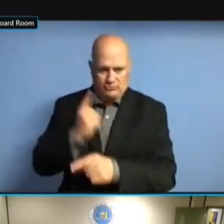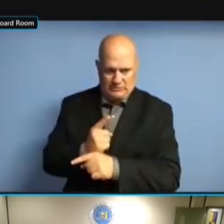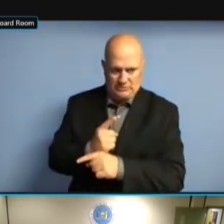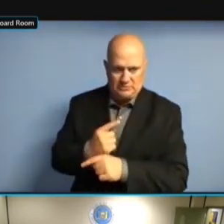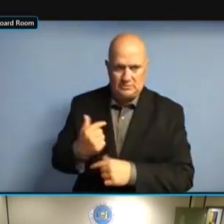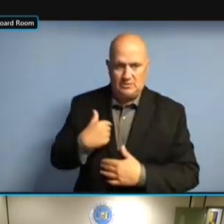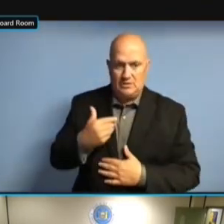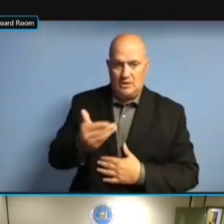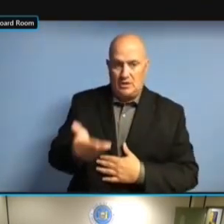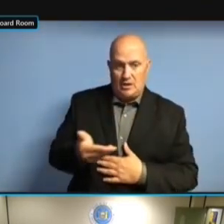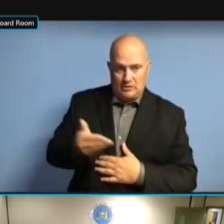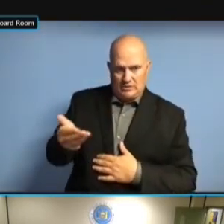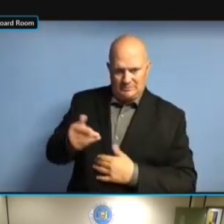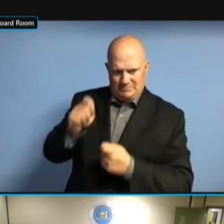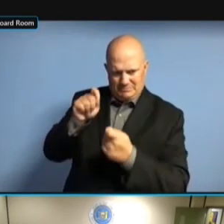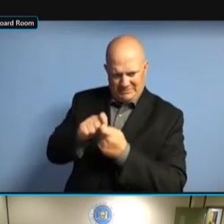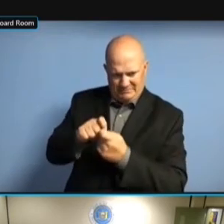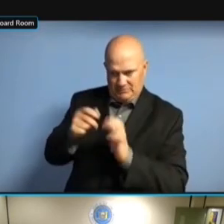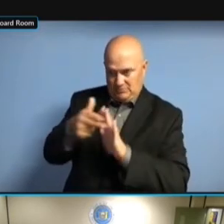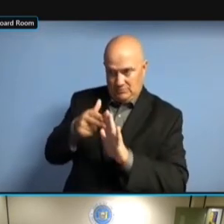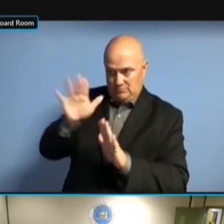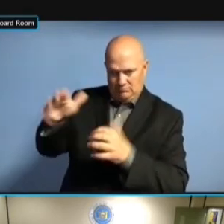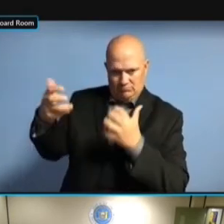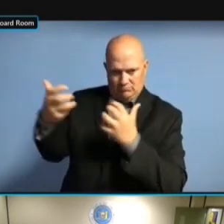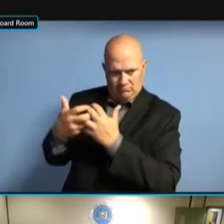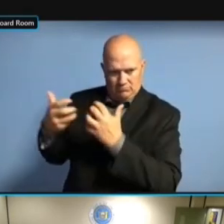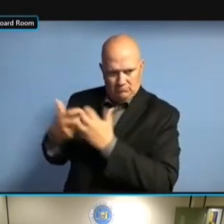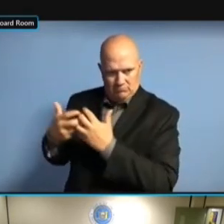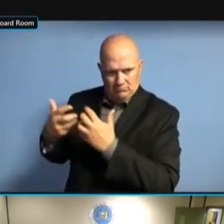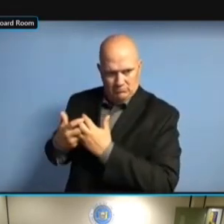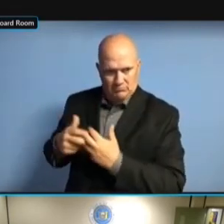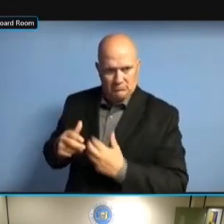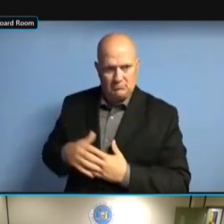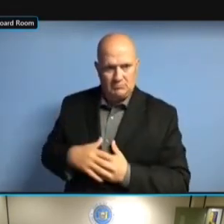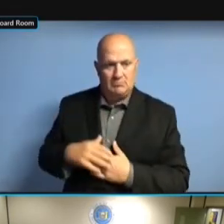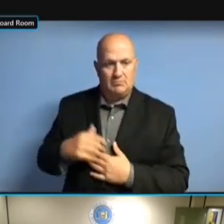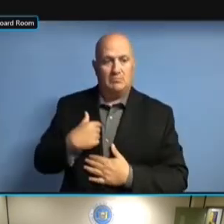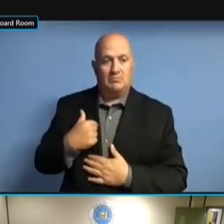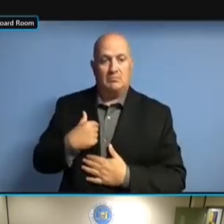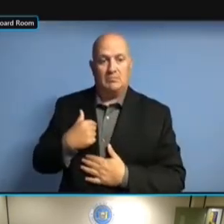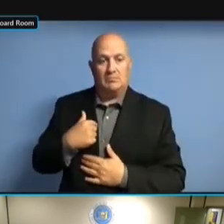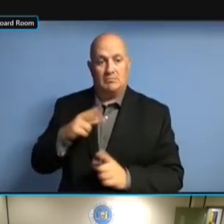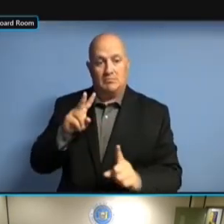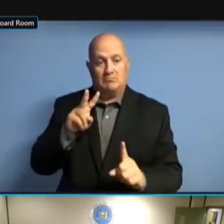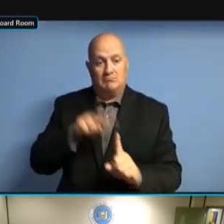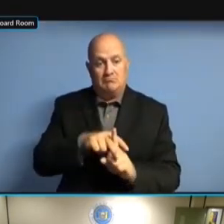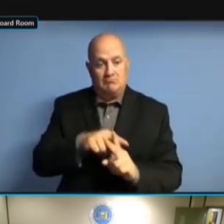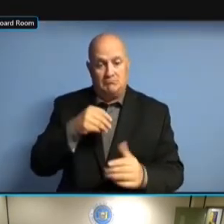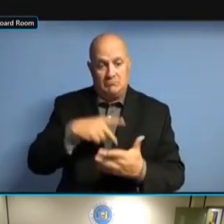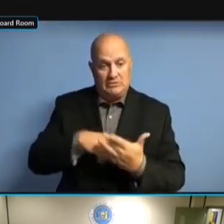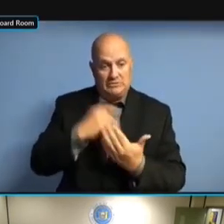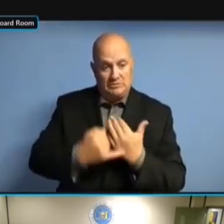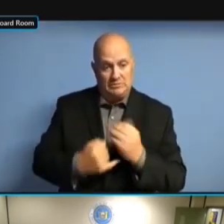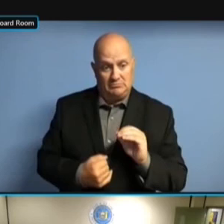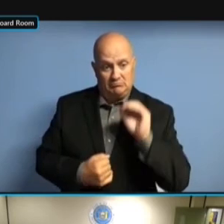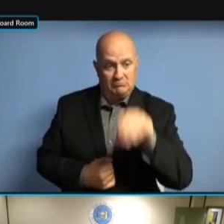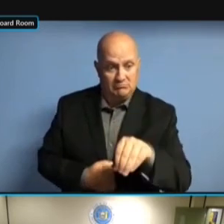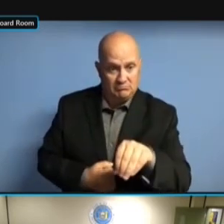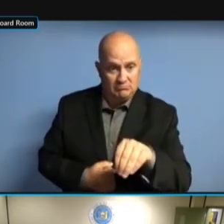WE HAVE THE FLEXIBILITY TO WE HAVE THE FLEXIBILITY TO [ WE HAVE THE FLEXIBILITY TO [ INAUDIBLE WE HAVE THE FLEXIBILITY TO . . >> I . >> I WAS . >> I WAS THINKING . >> I WAS THINKING OF . >> I WAS THINKING OF THE . >> I WAS THINKING OF THE PROJECT I WAS THINKING OF THE PROJECT I WAS THINKING OF THE PROJECT ITSELF. ITSELF. ITSELF. >> ITSELF. >> THESE ITSELF. >> THESE ARE ITSELF. >> THESE ARE HOURLY ITSELF. >> THESE ARE HOURLY BASED THESE ARE HOURLY BASED THESE ARE HOURLY BASED CONTRACTORS. CONTRACTORS. CONTRACTORS. THE CONTRACTORS. THE STATE CONTRACTORS. THE STATE DOES CONTRACTORS. THE STATE DOES HAVE CONTRACTORS. THE STATE DOES HAVE A CONTRACTORS. THE STATE DOES HAVE A PROCESS THE STATE DOES HAVE A PROCESS